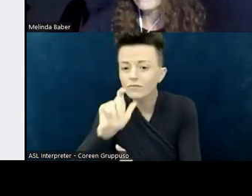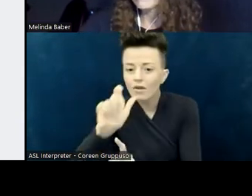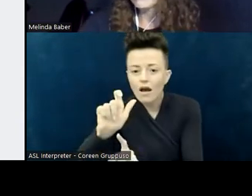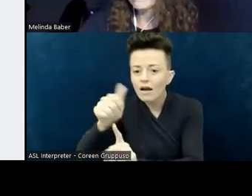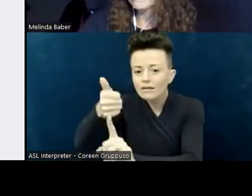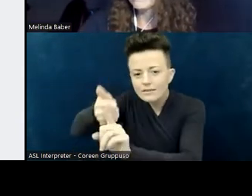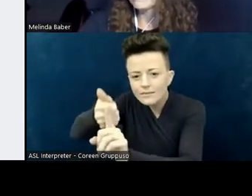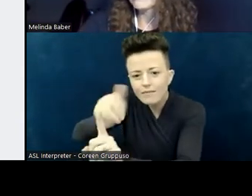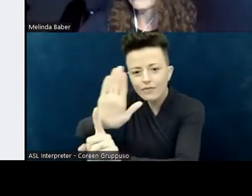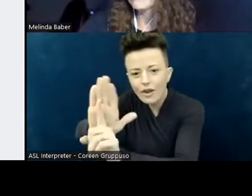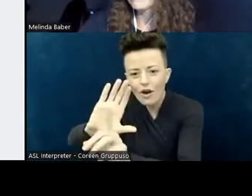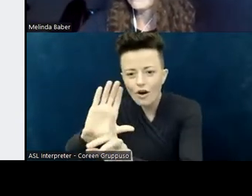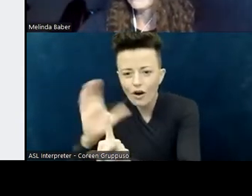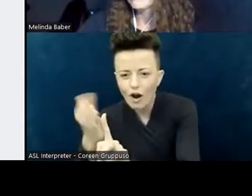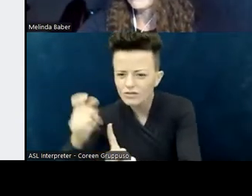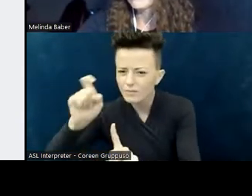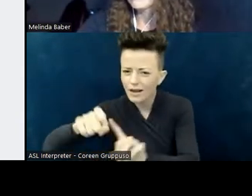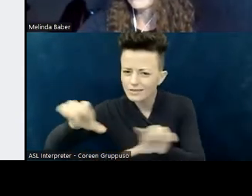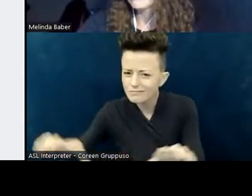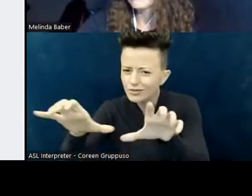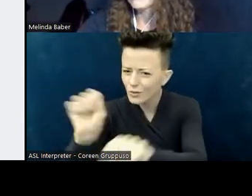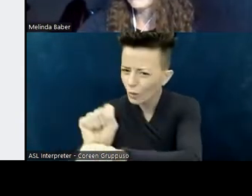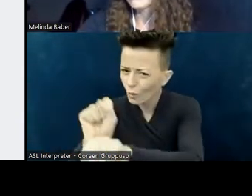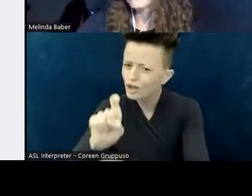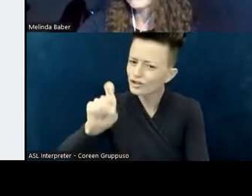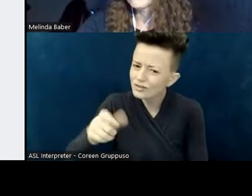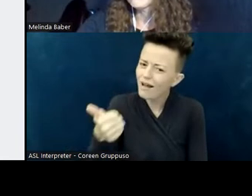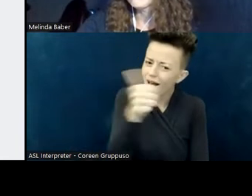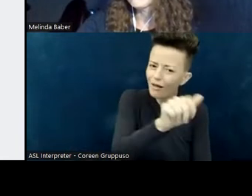currently have disabilities; we need to do our own work. So what we're gonna be talking about today